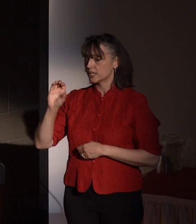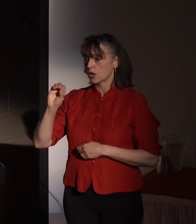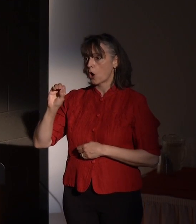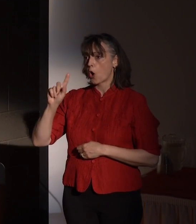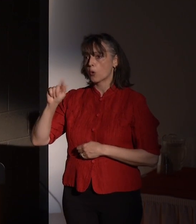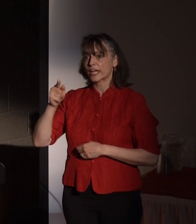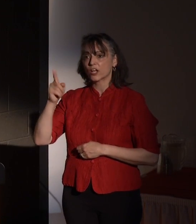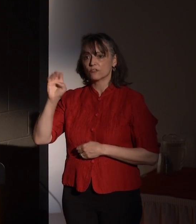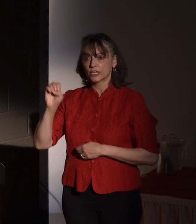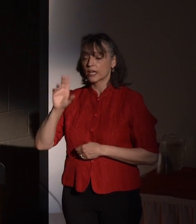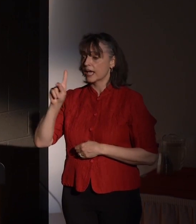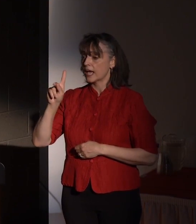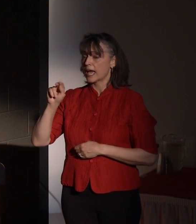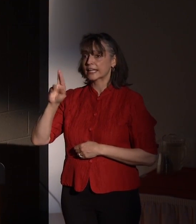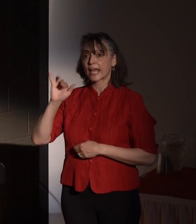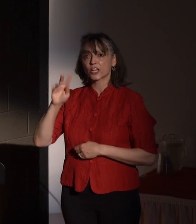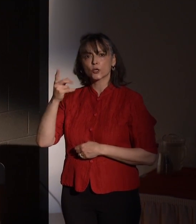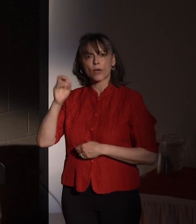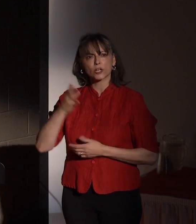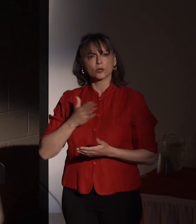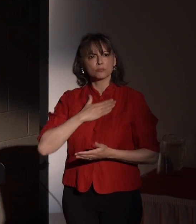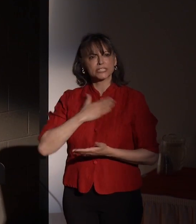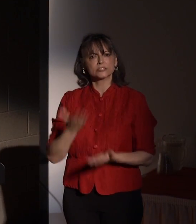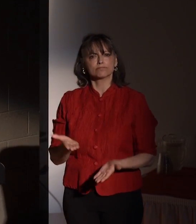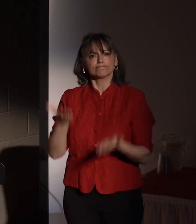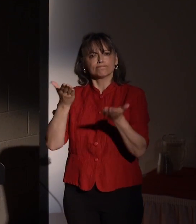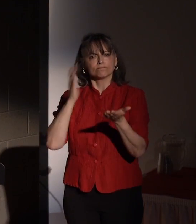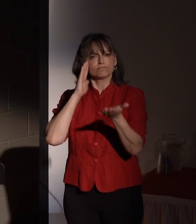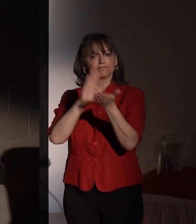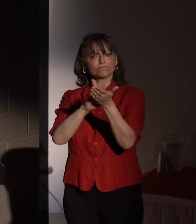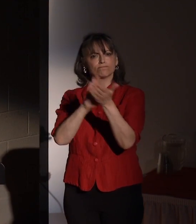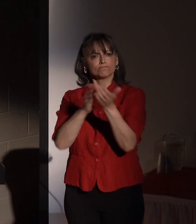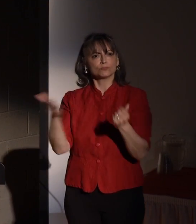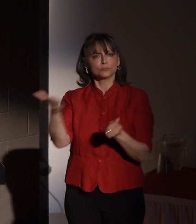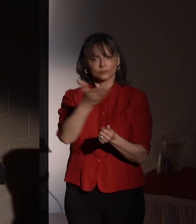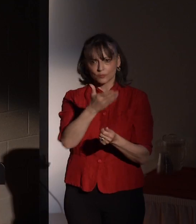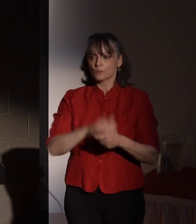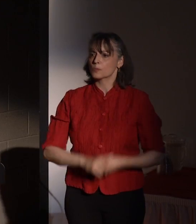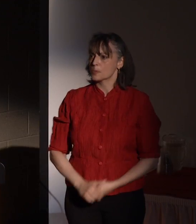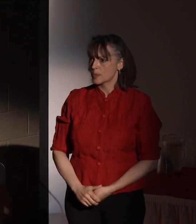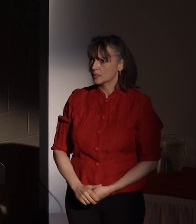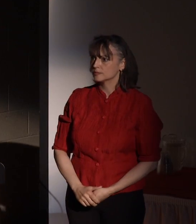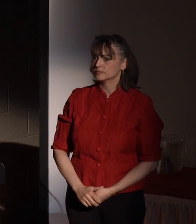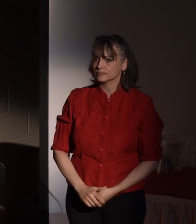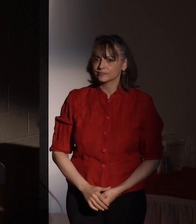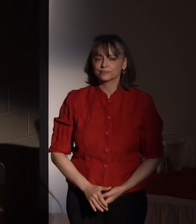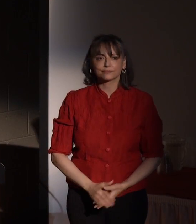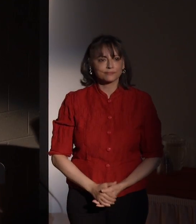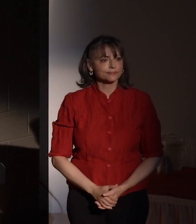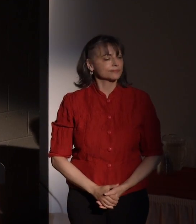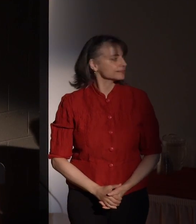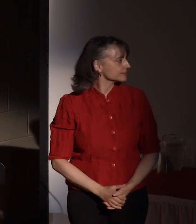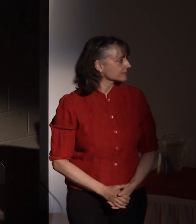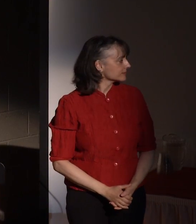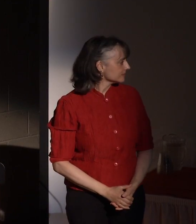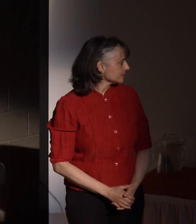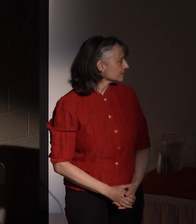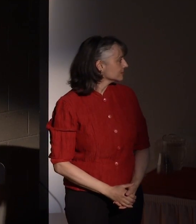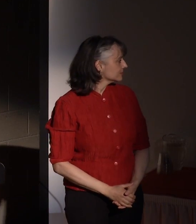Would those individuals please stand up and be recognized.